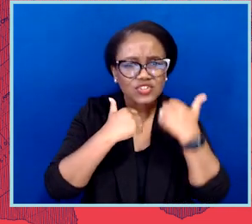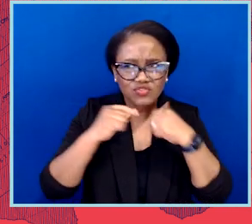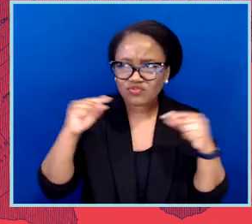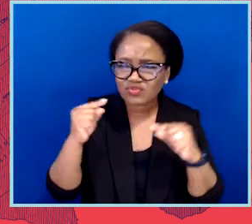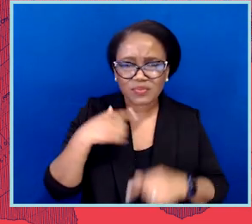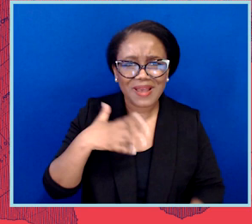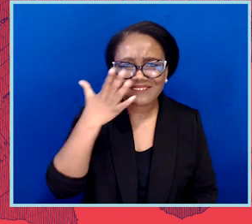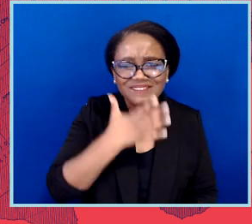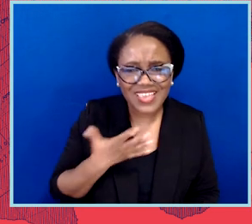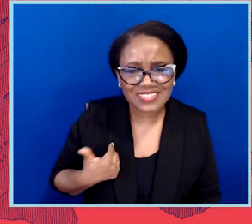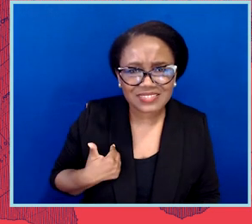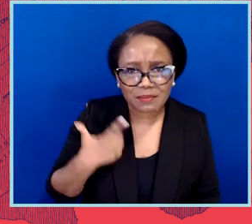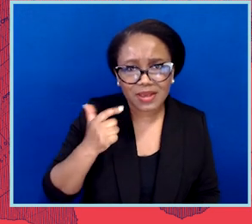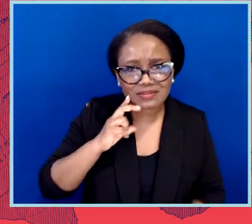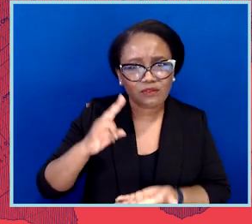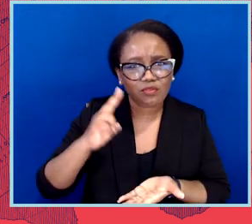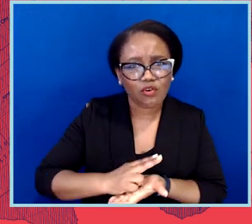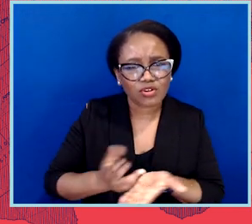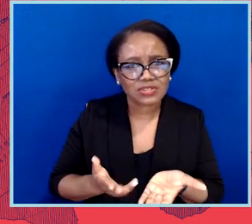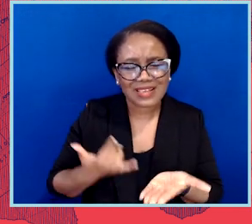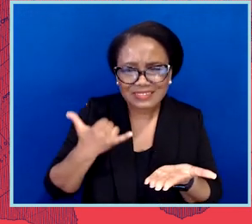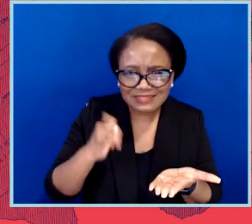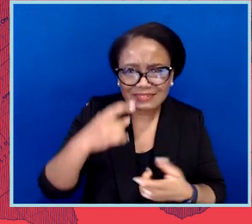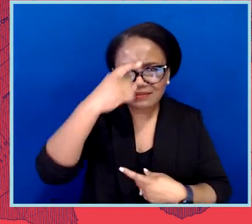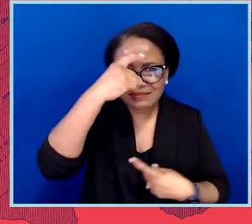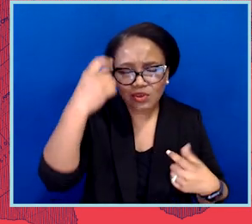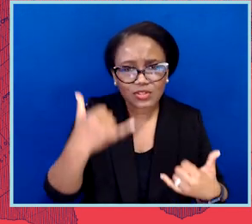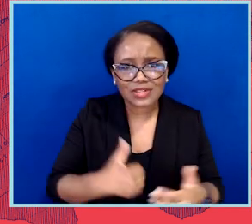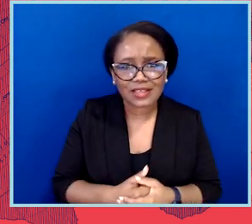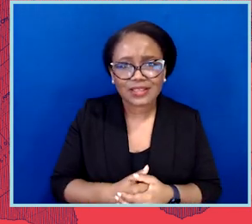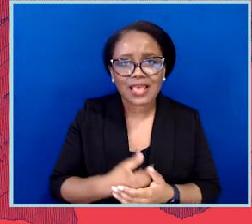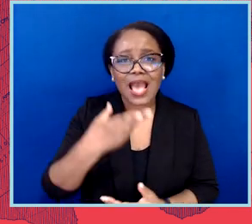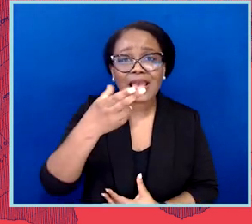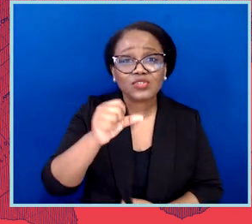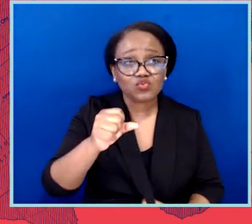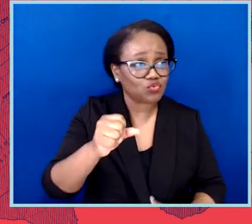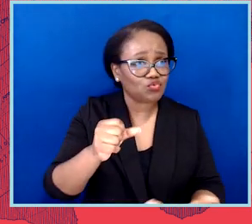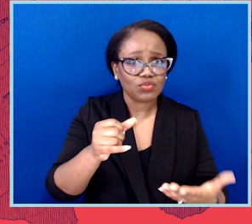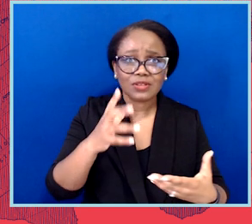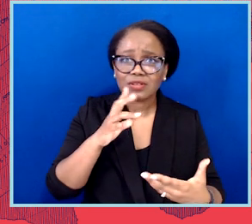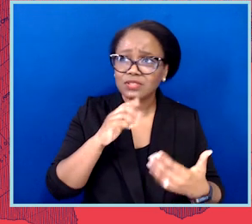I still suffer from those injuries to this day. High school sports is a part of being in school. Sports is the main thing.